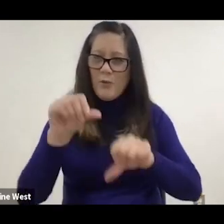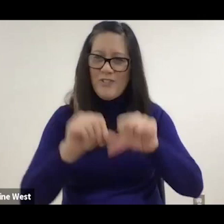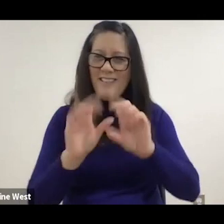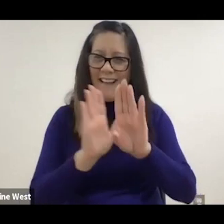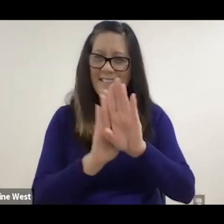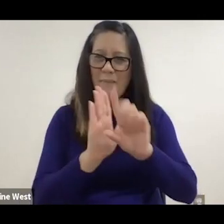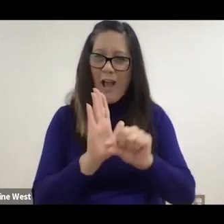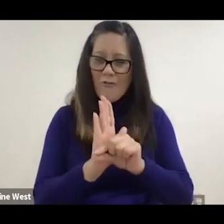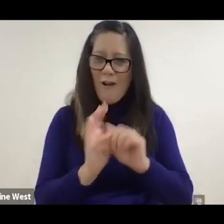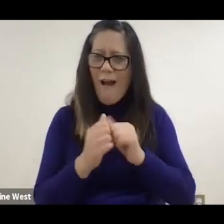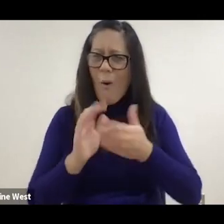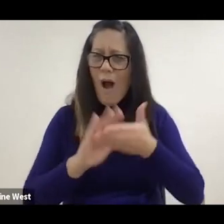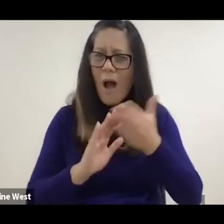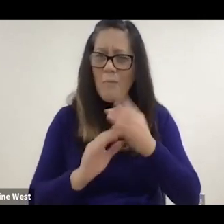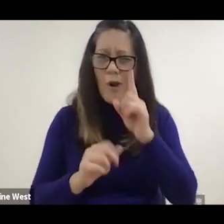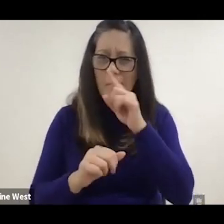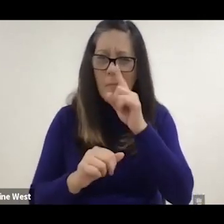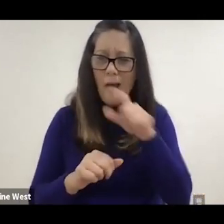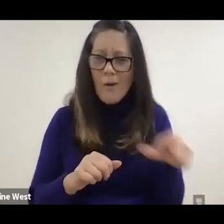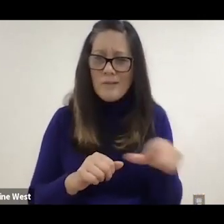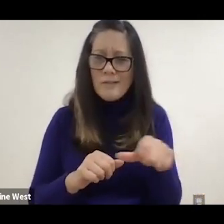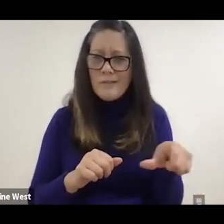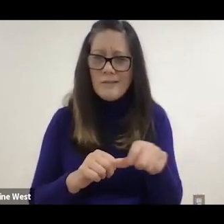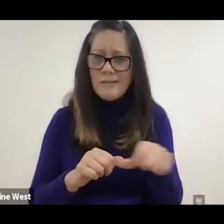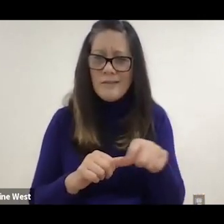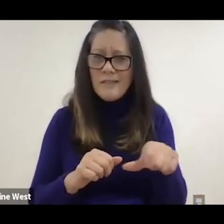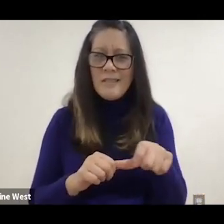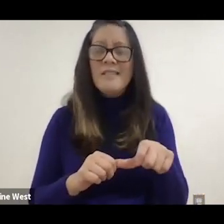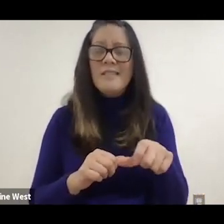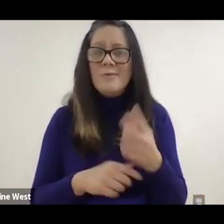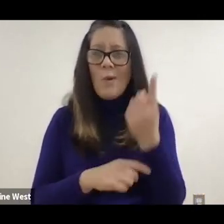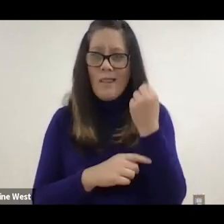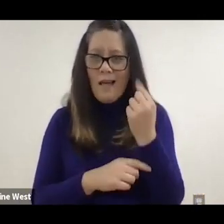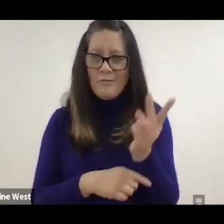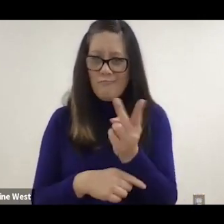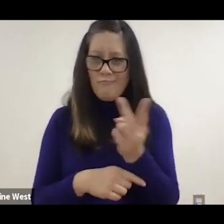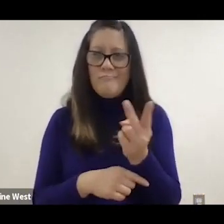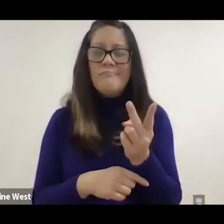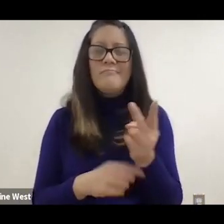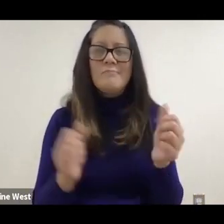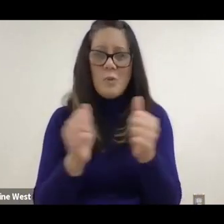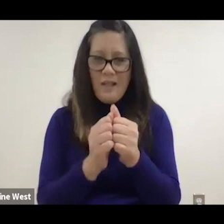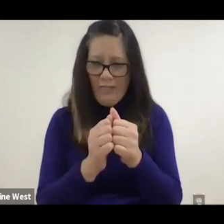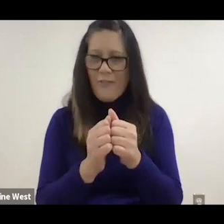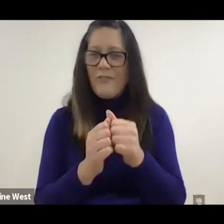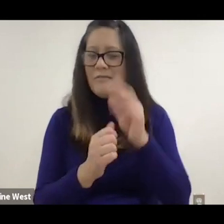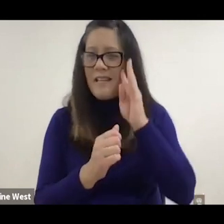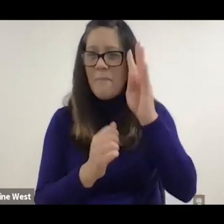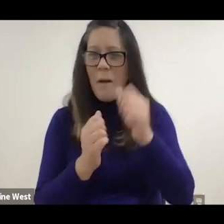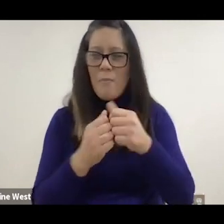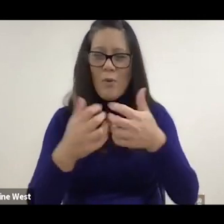to operate a mouse. So last year Dave talked to Doctor Cooper, they got together and they came up with this device.